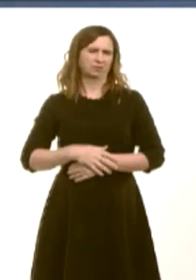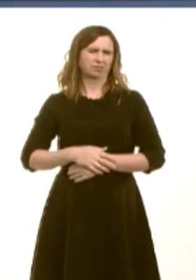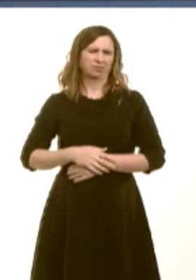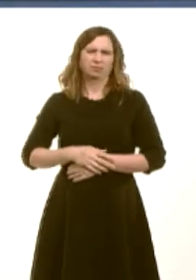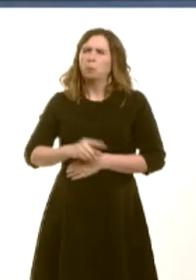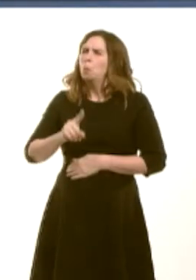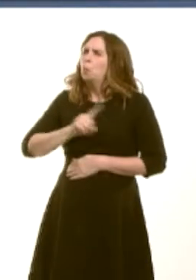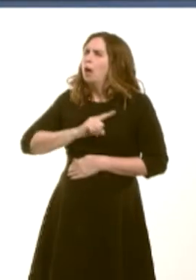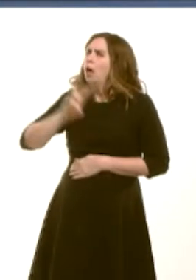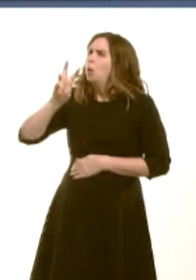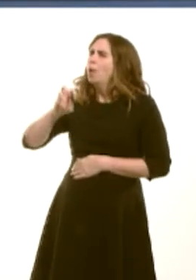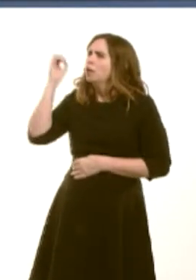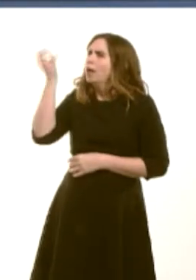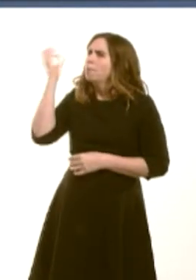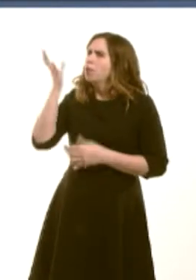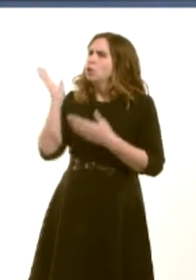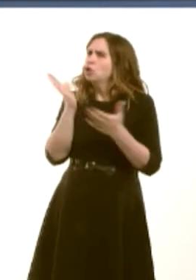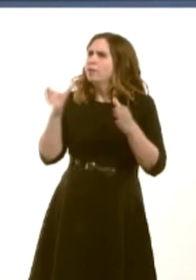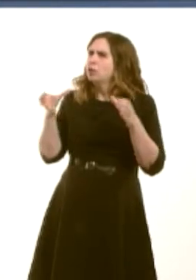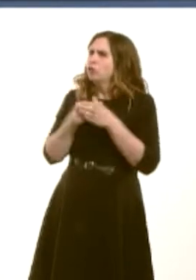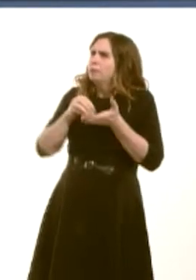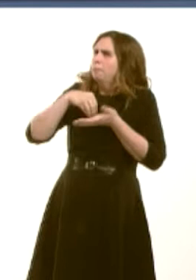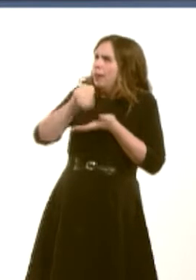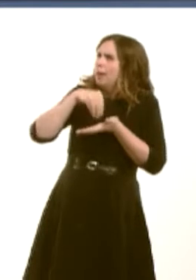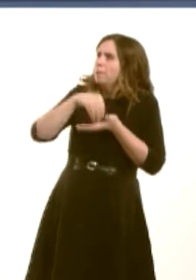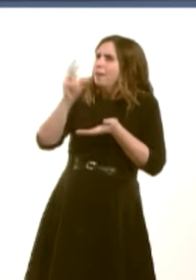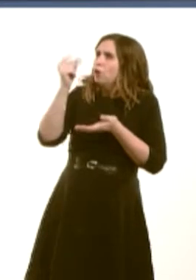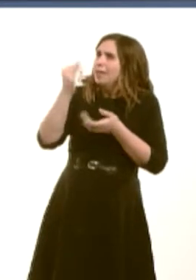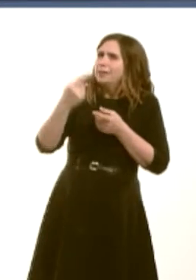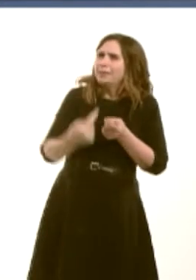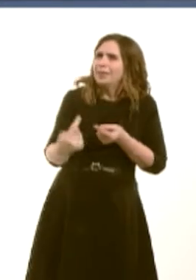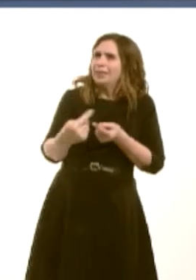ambulance service trust is footing the bill for taxis to hospital? Your Government has